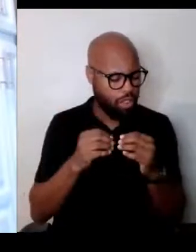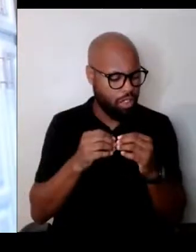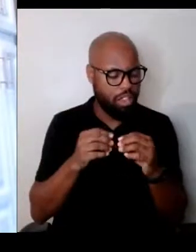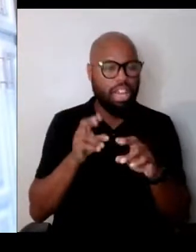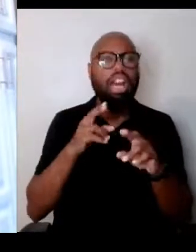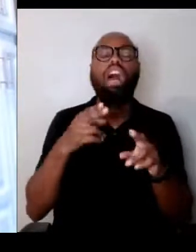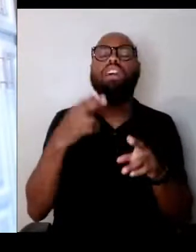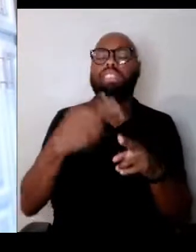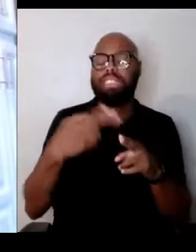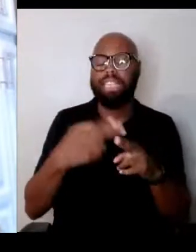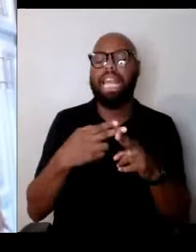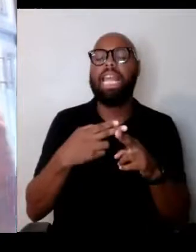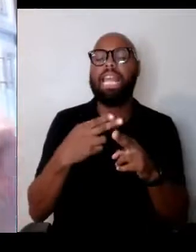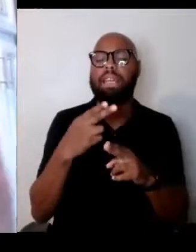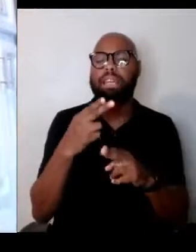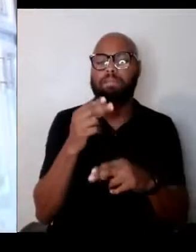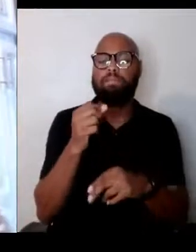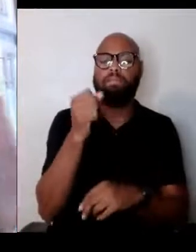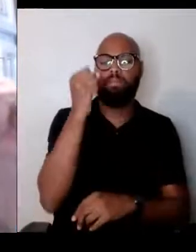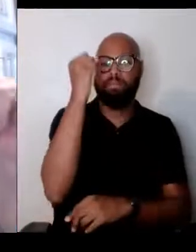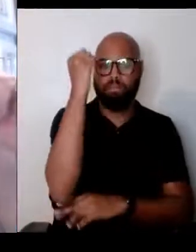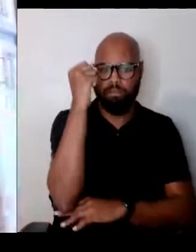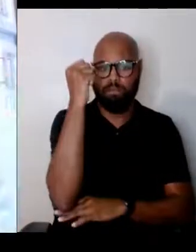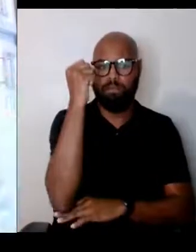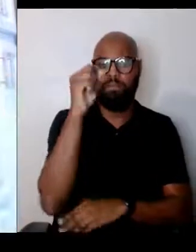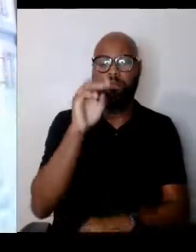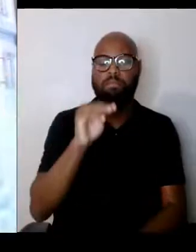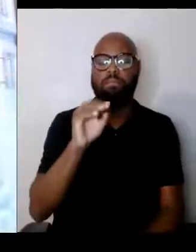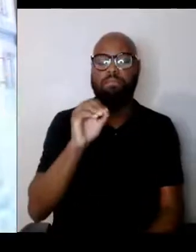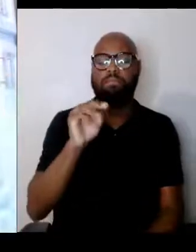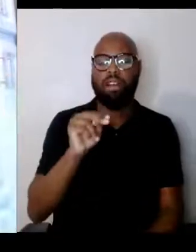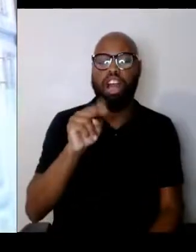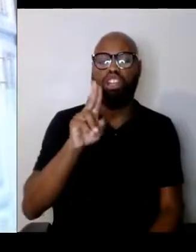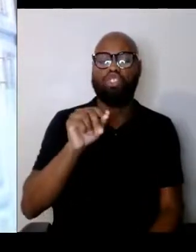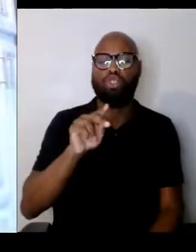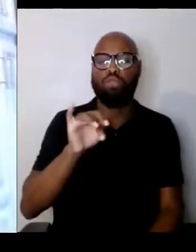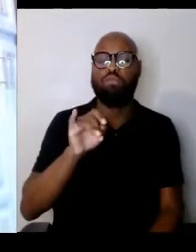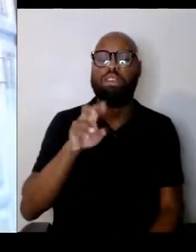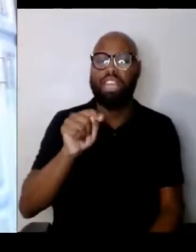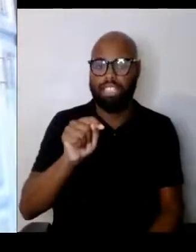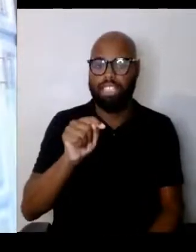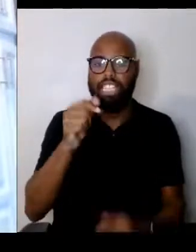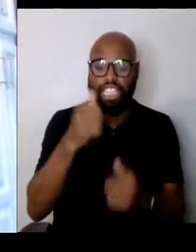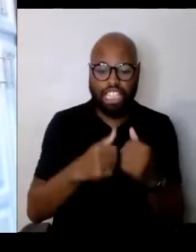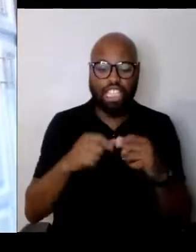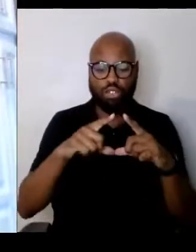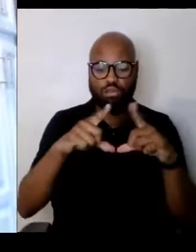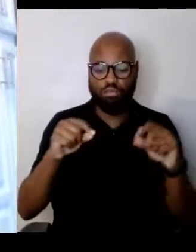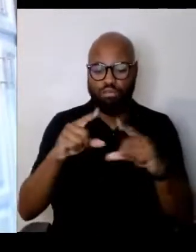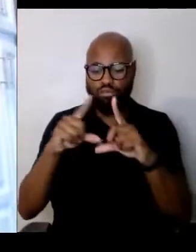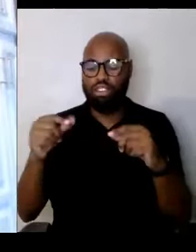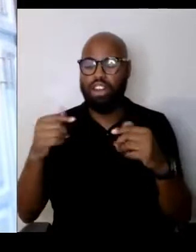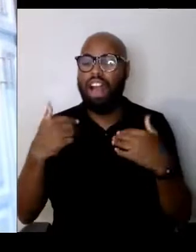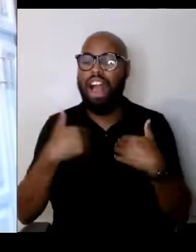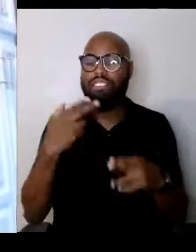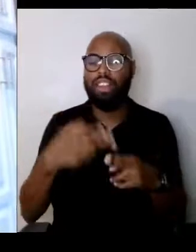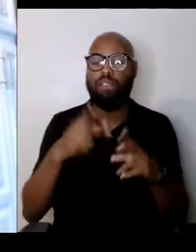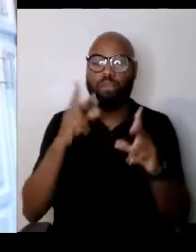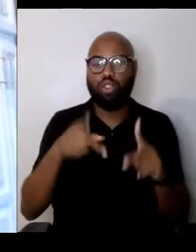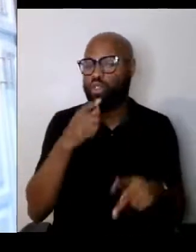and on each brick there is a name of a person who did not return to Holland